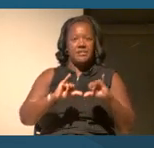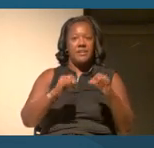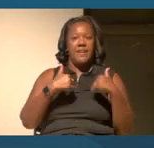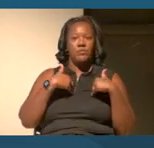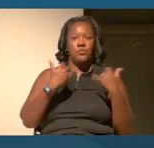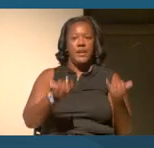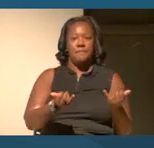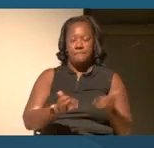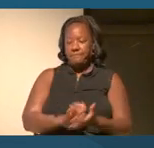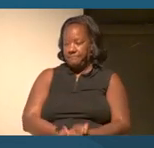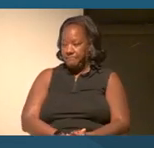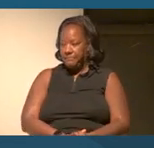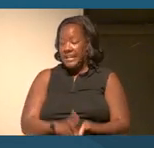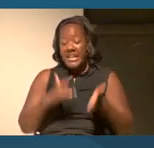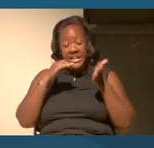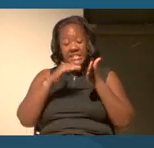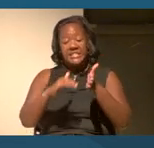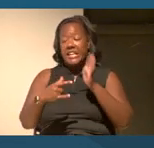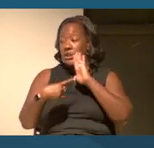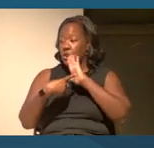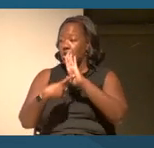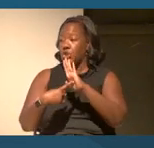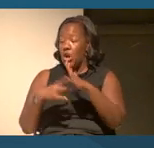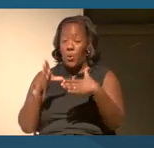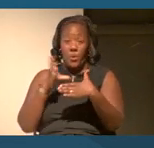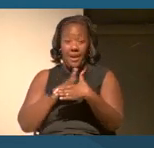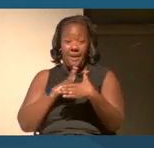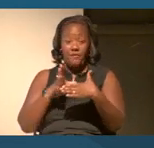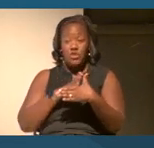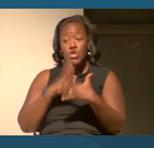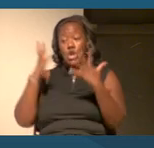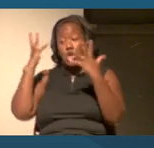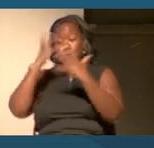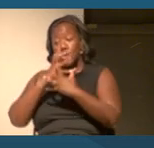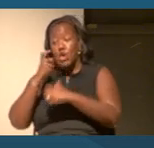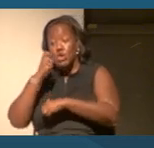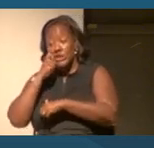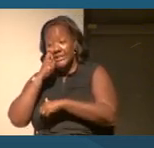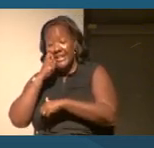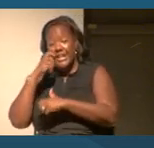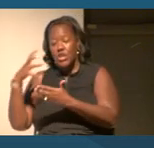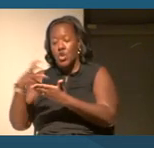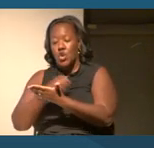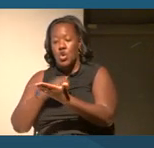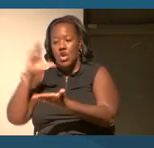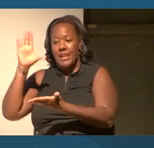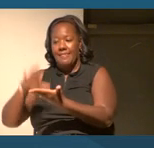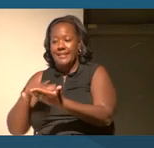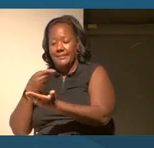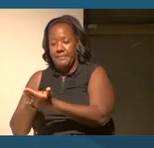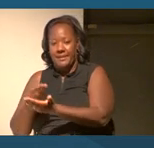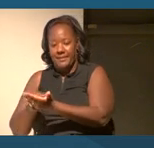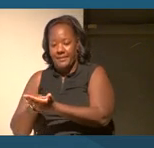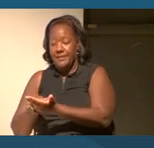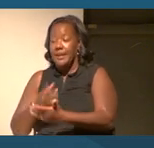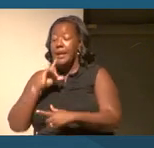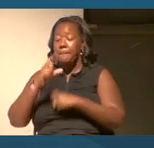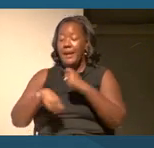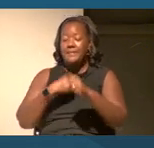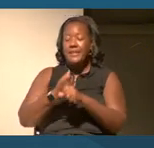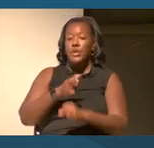Studies show that on average, darker skinned people earn less money and by 2027, global